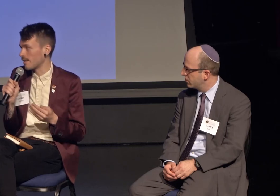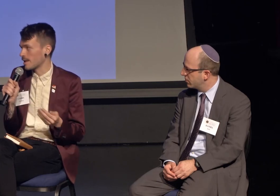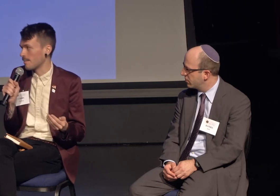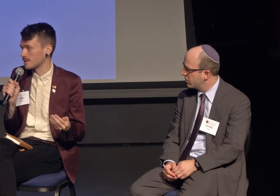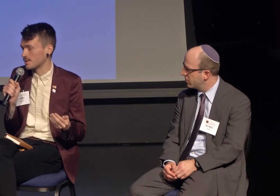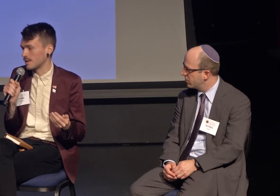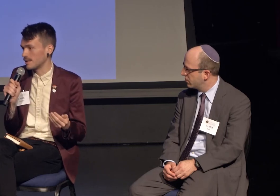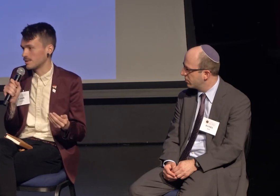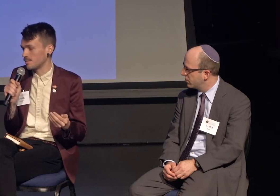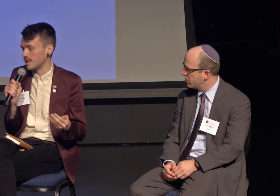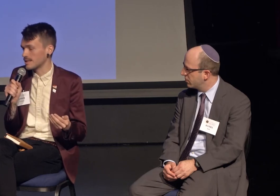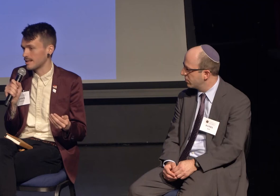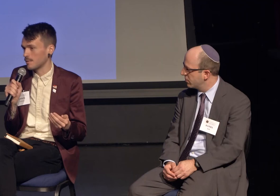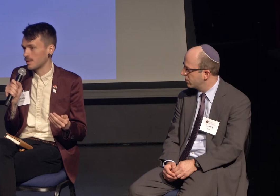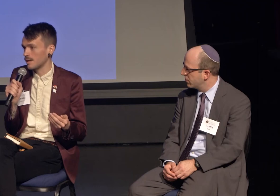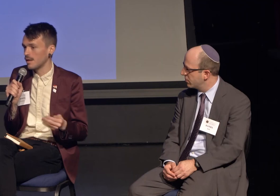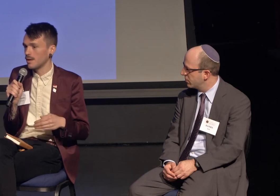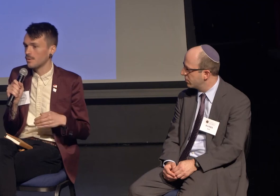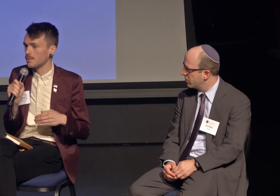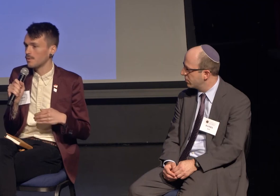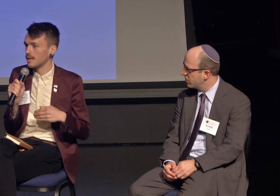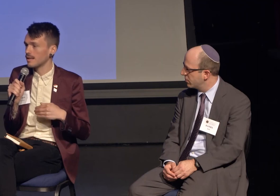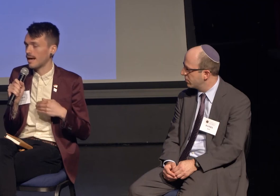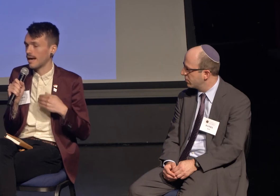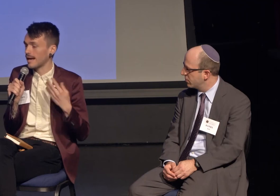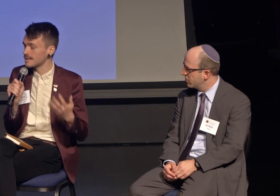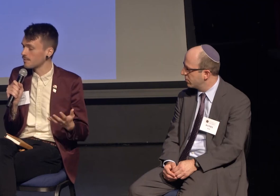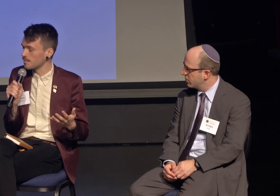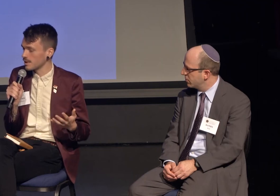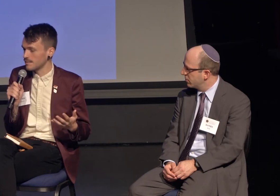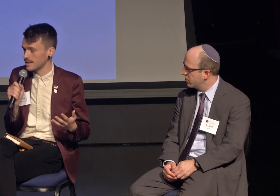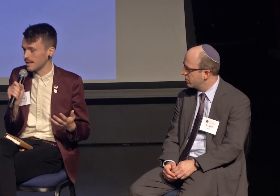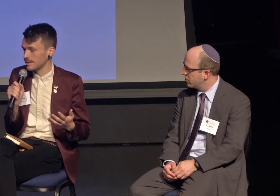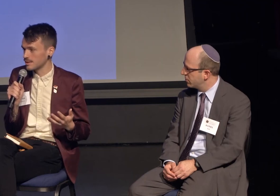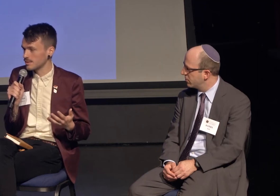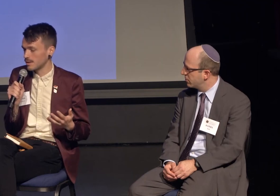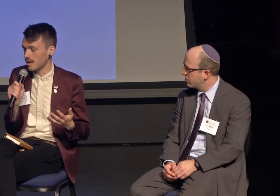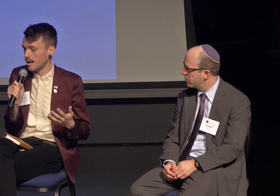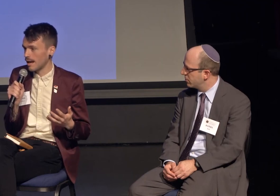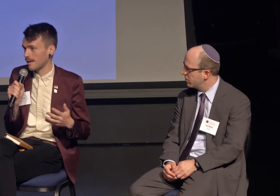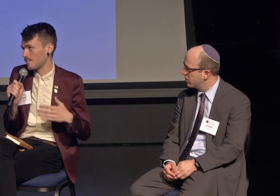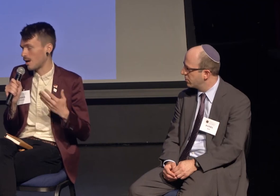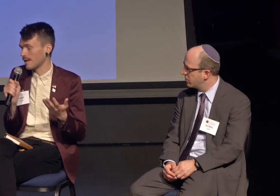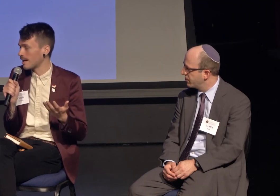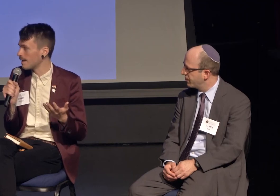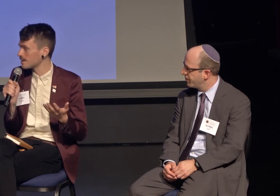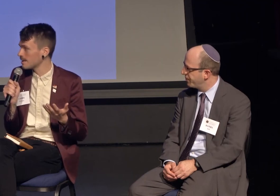the opportunity to meet someone who has different beliefs than they do. All that often.